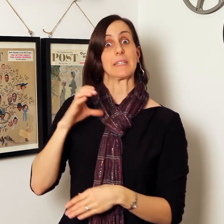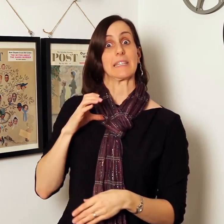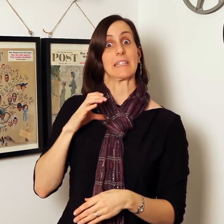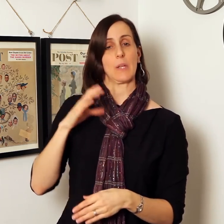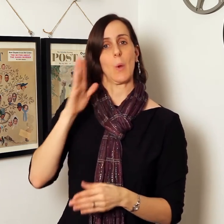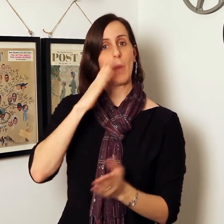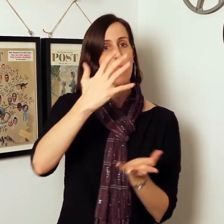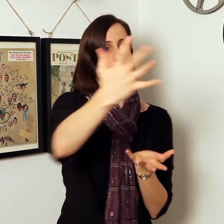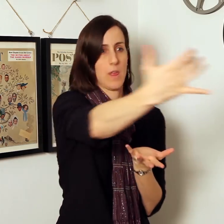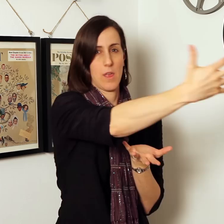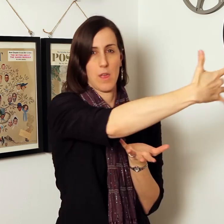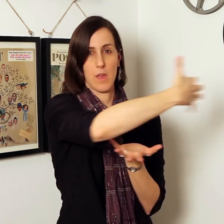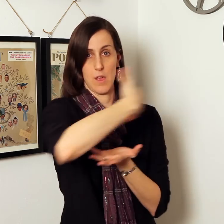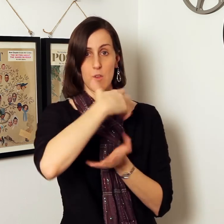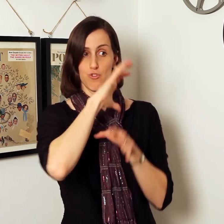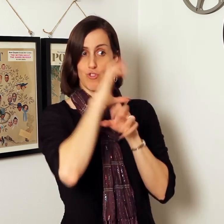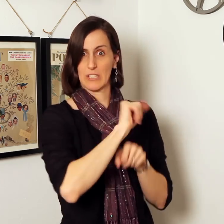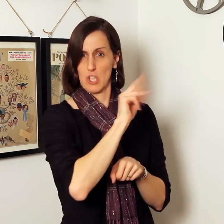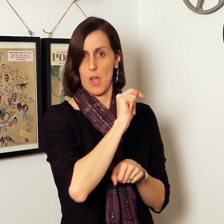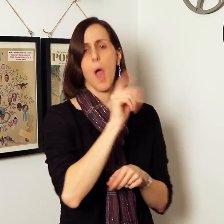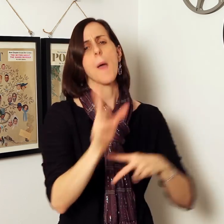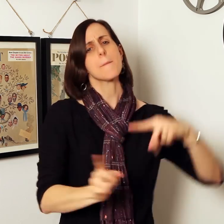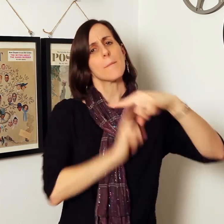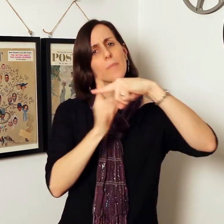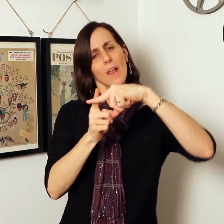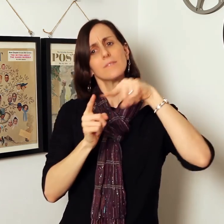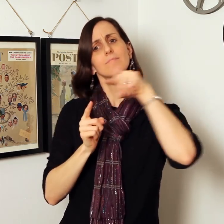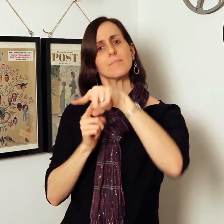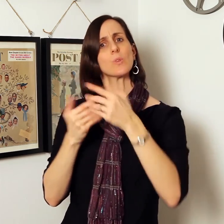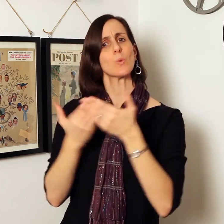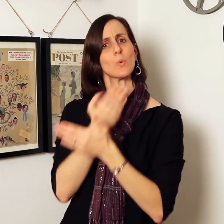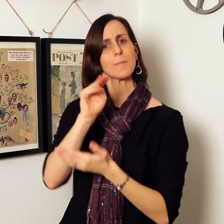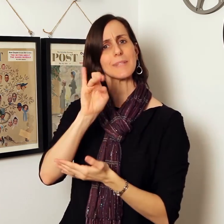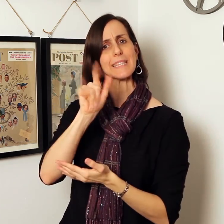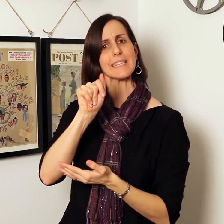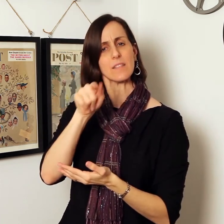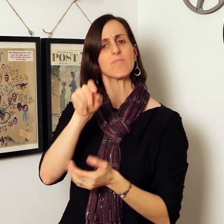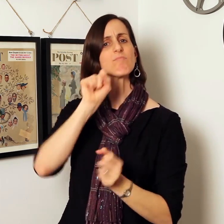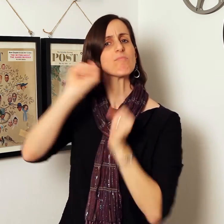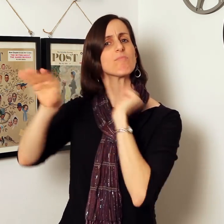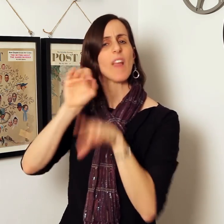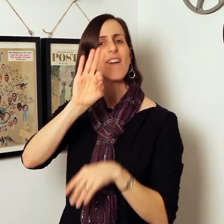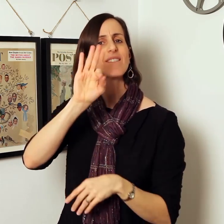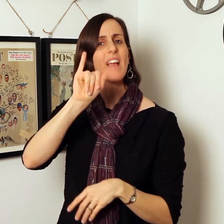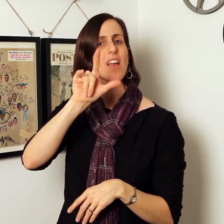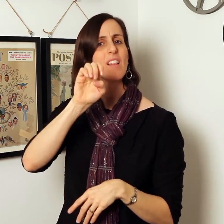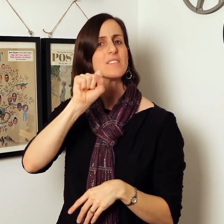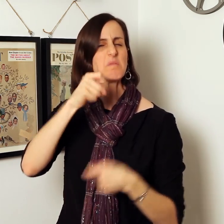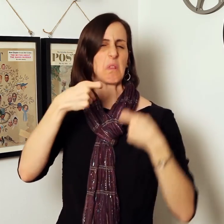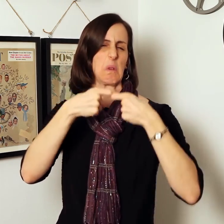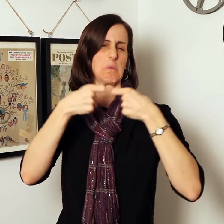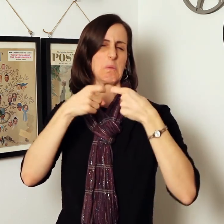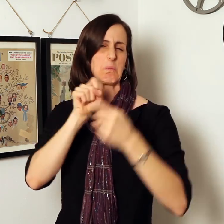committee will gather all photos along with new media. You can submit your new media artwork electronically.